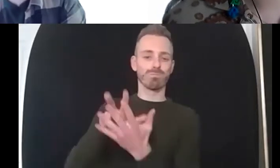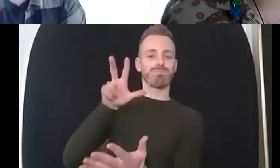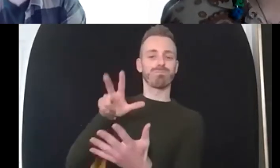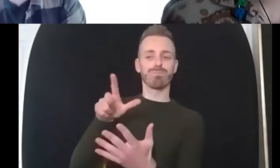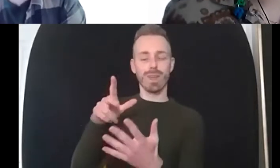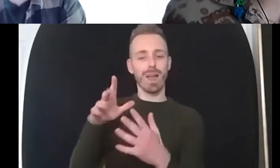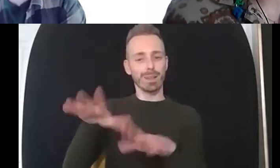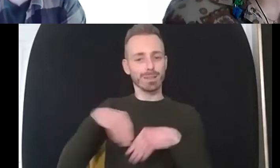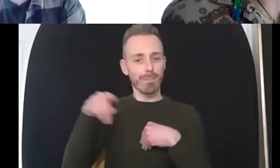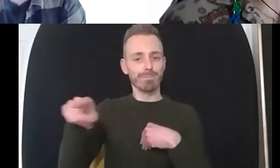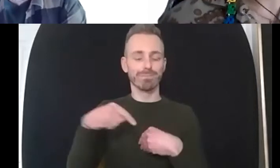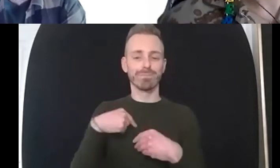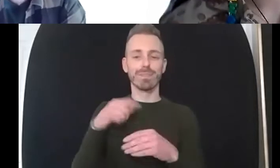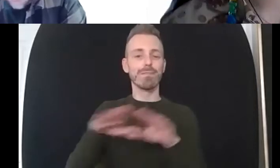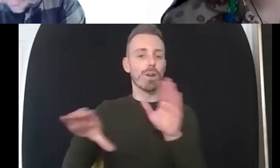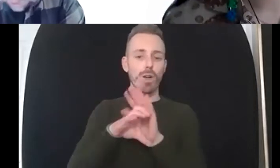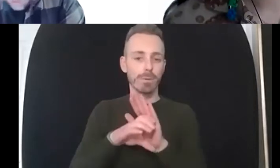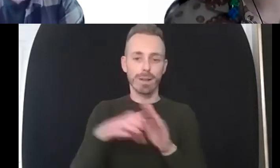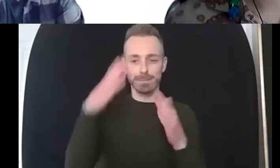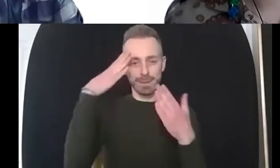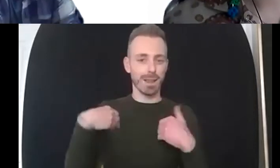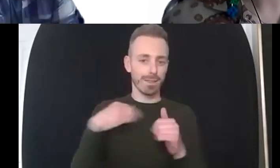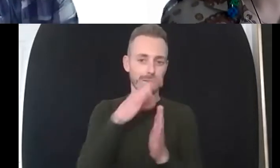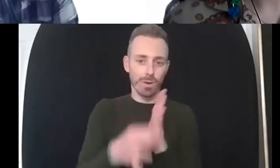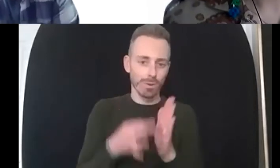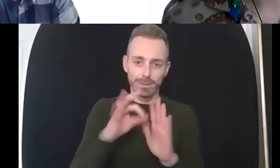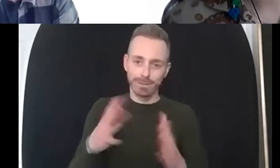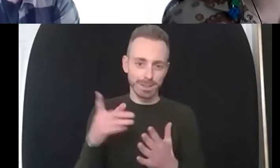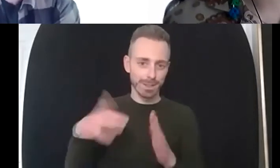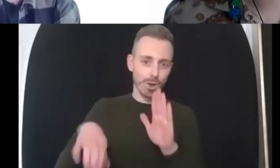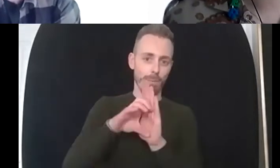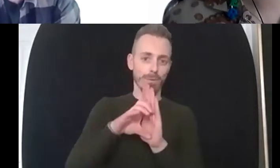have a copyright on it so this is going to be a conversation tonight with our support worker beth